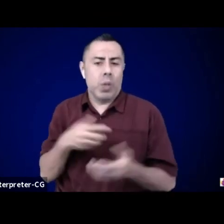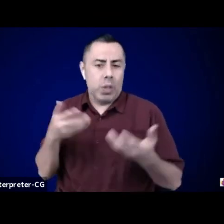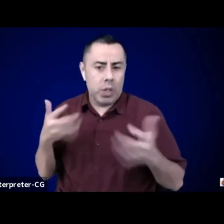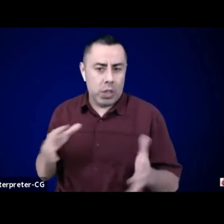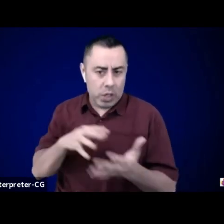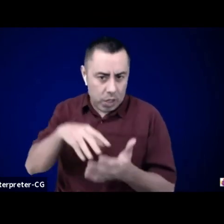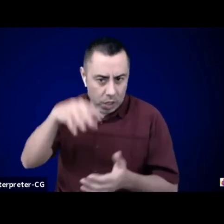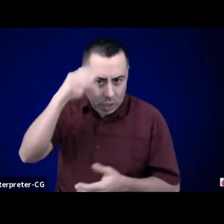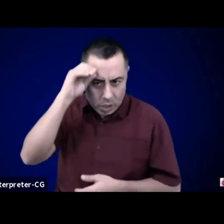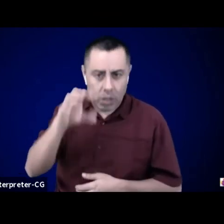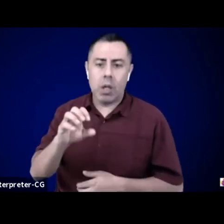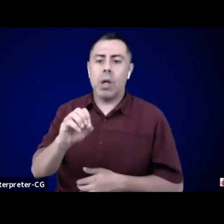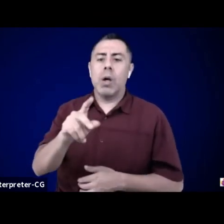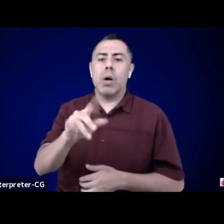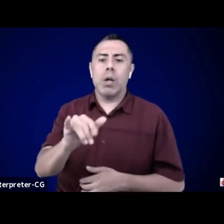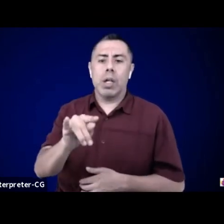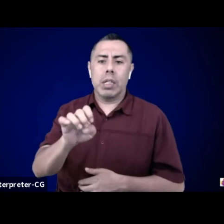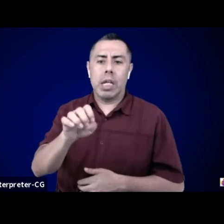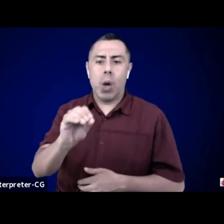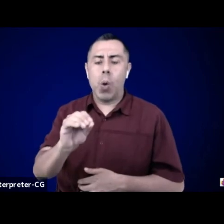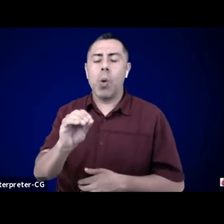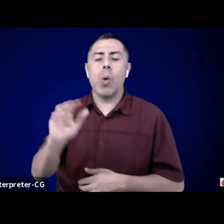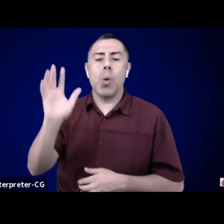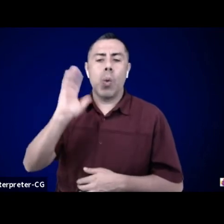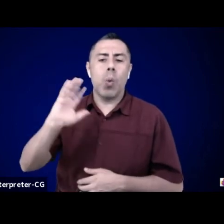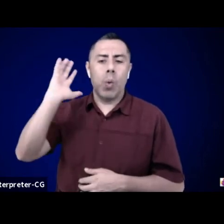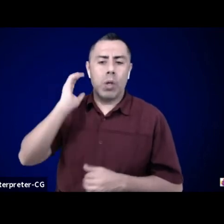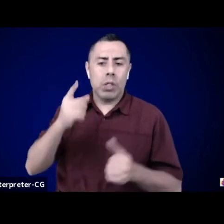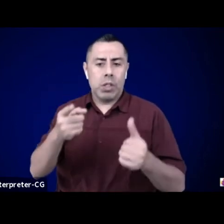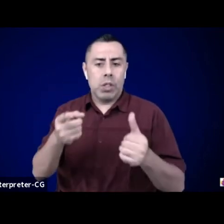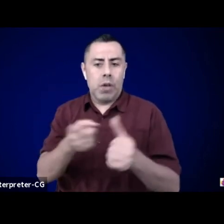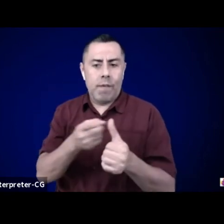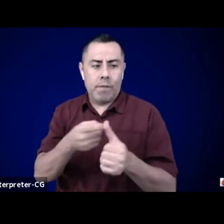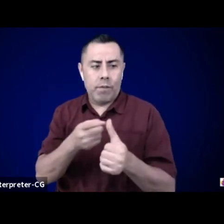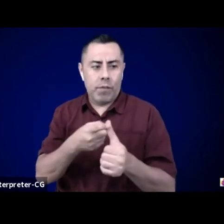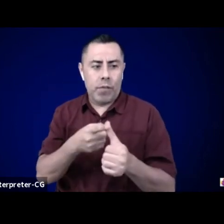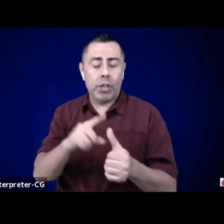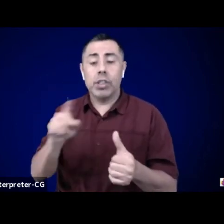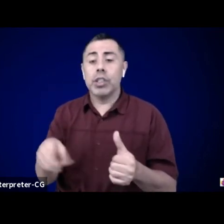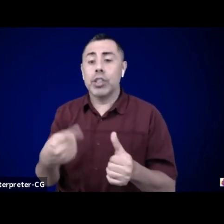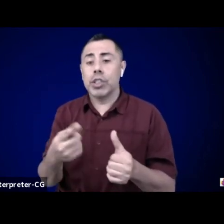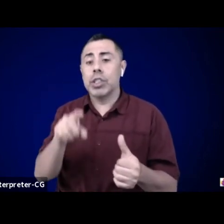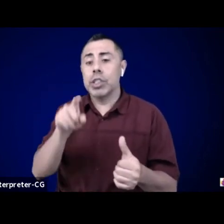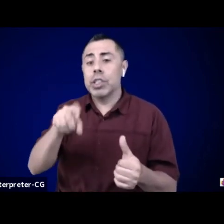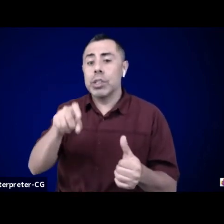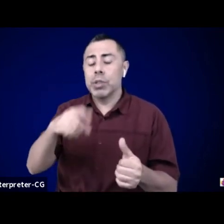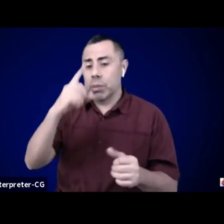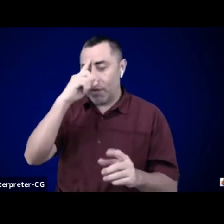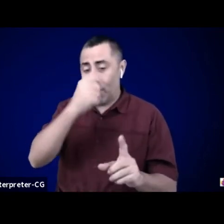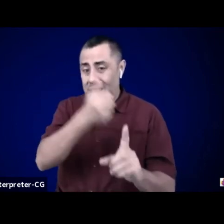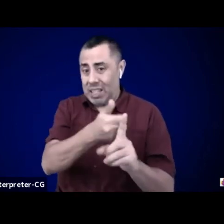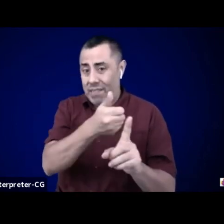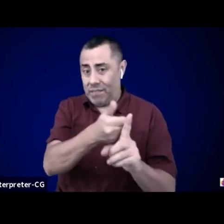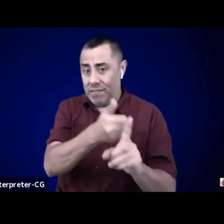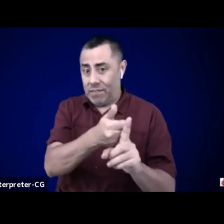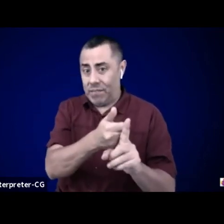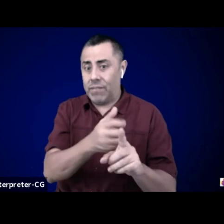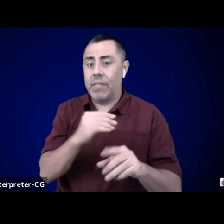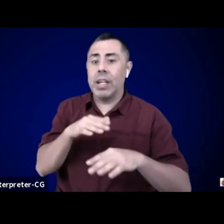As we think about these case studies and the examples we will shortly hear more about, I want to invite us to do an exercise.